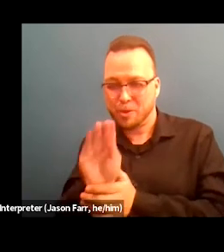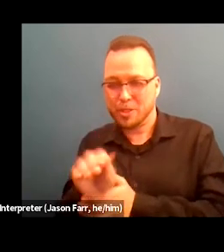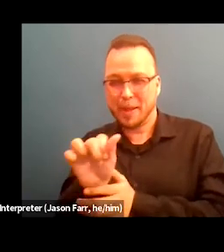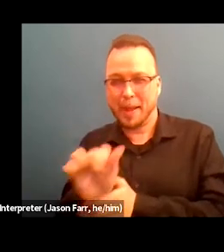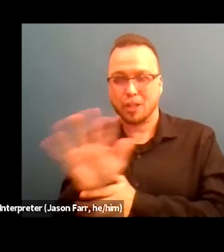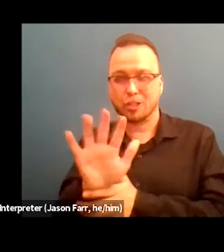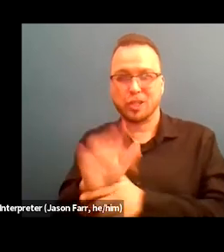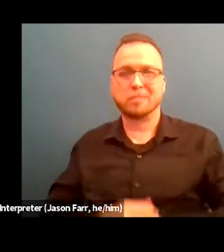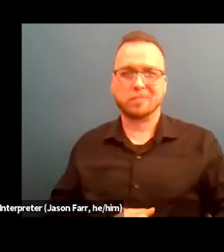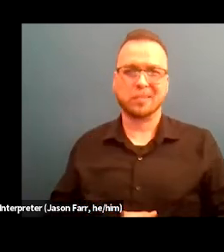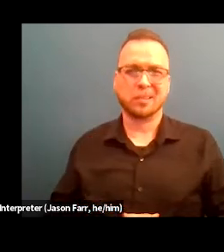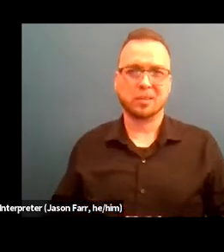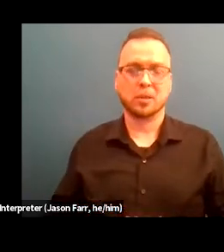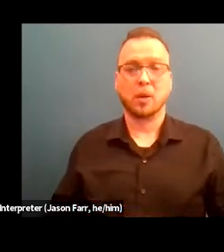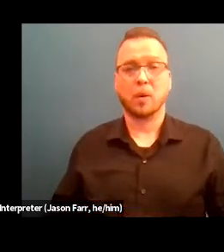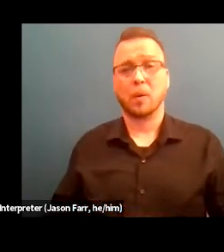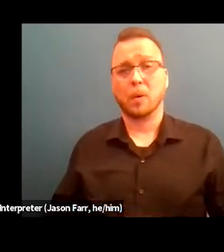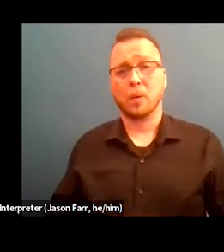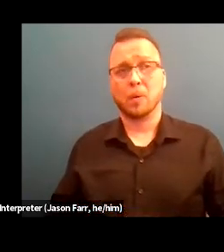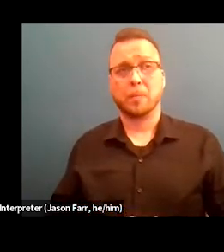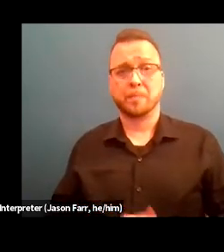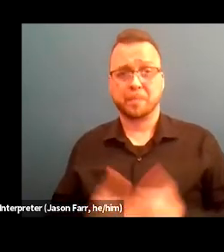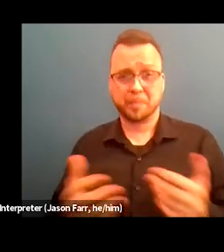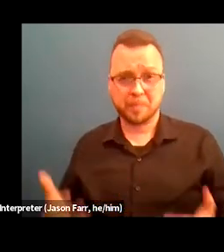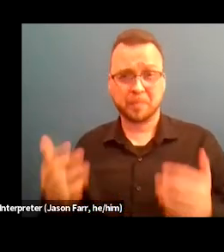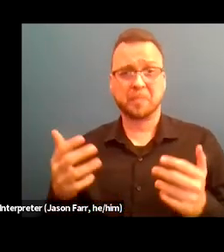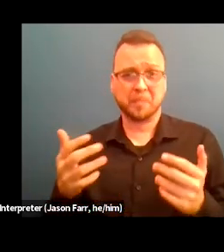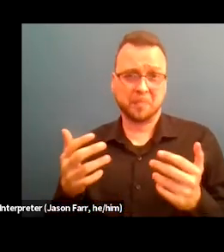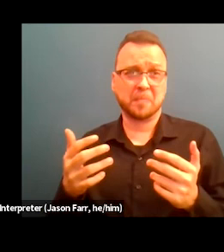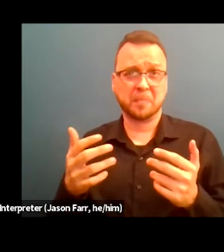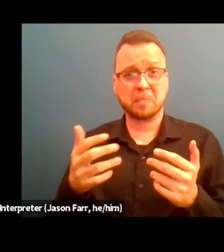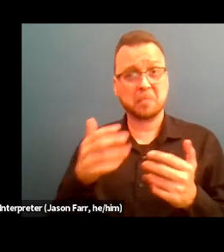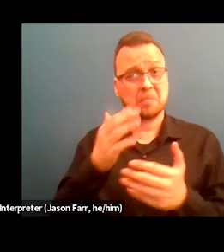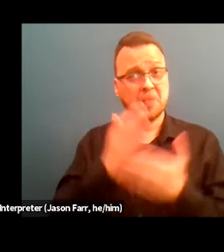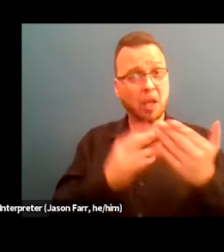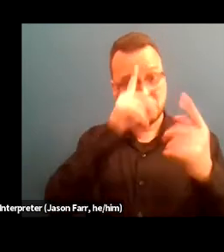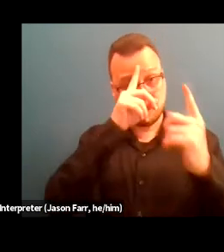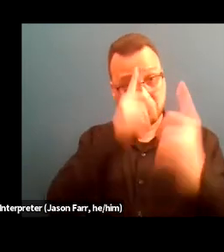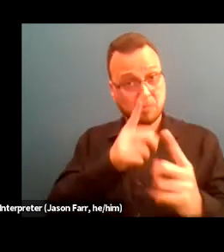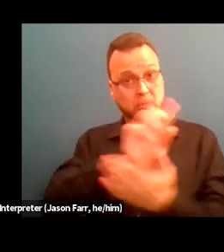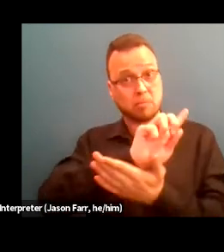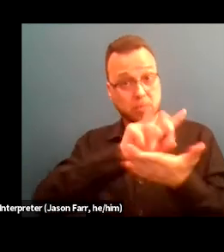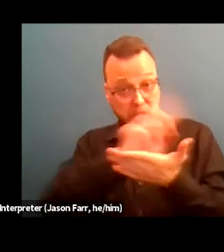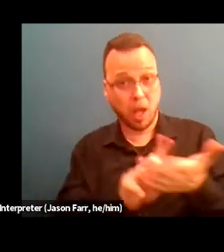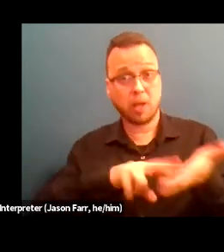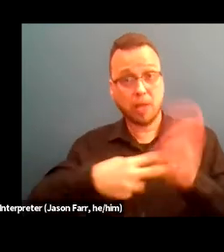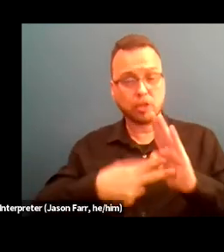So we've been intentional, right, but there's still a lot more work to do. But as a result of these efforts,